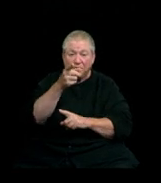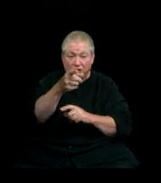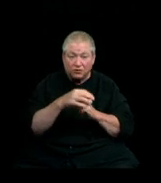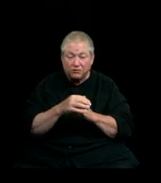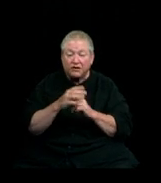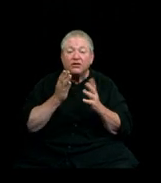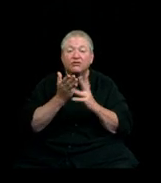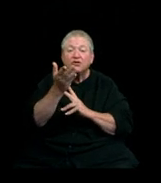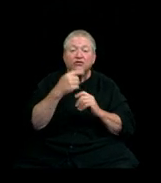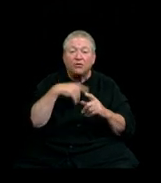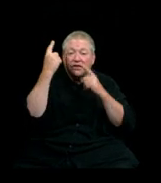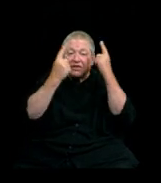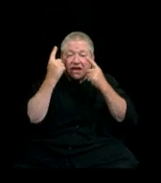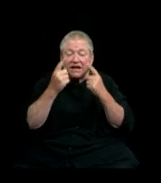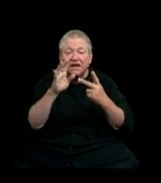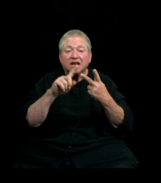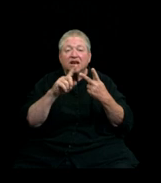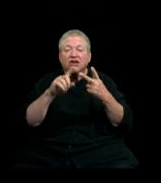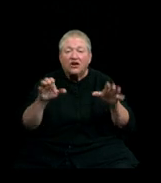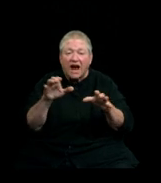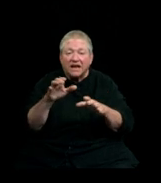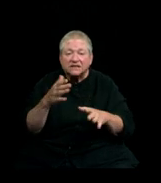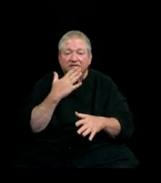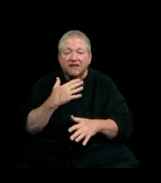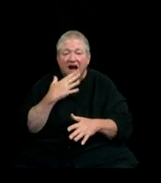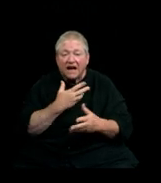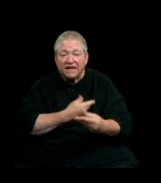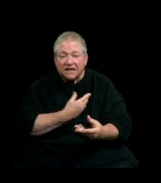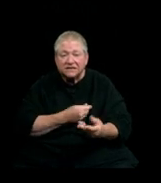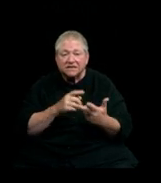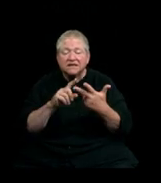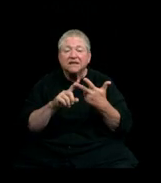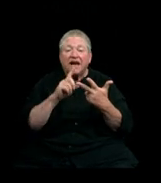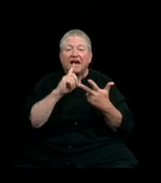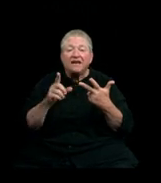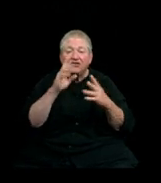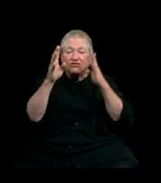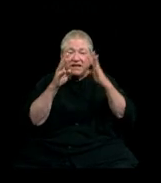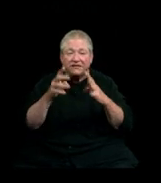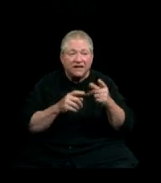through your acts of kindness, through your activism. Each one of you is unique and special